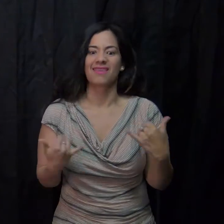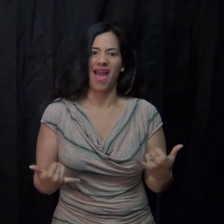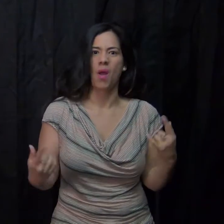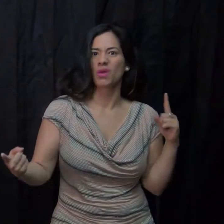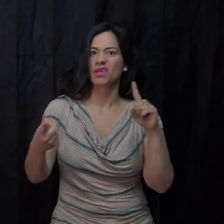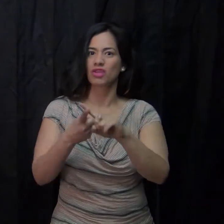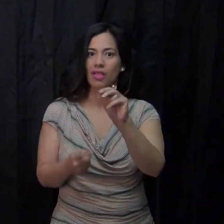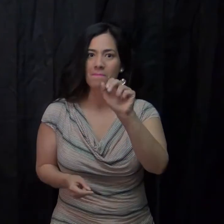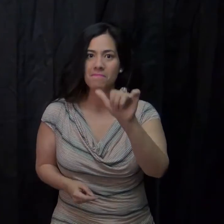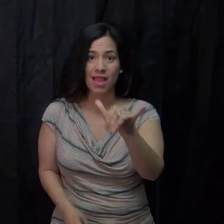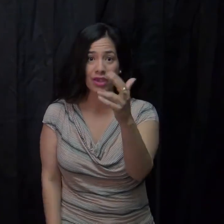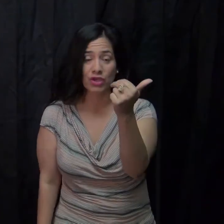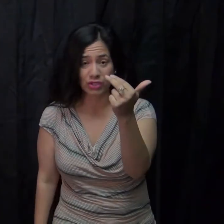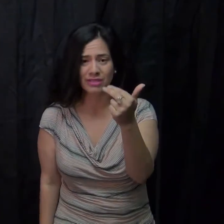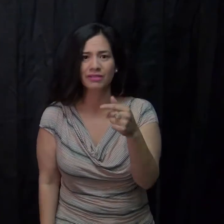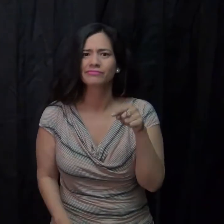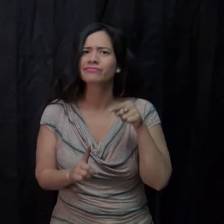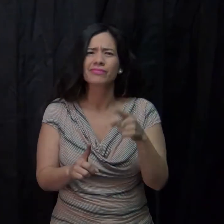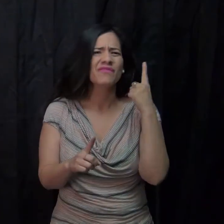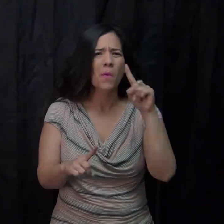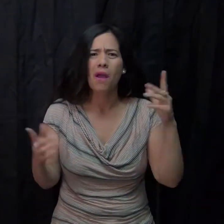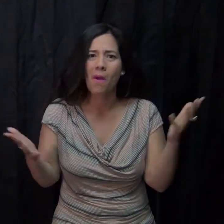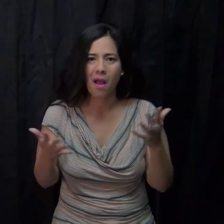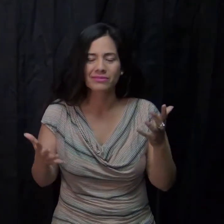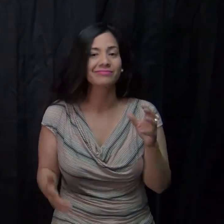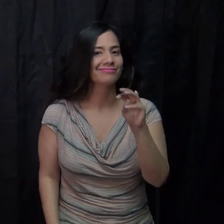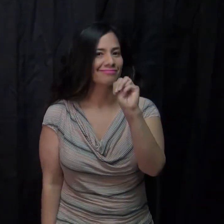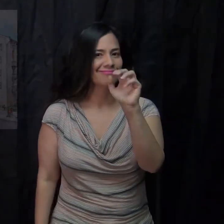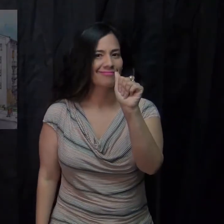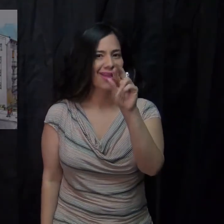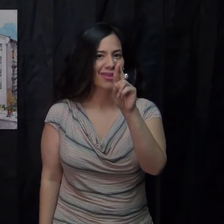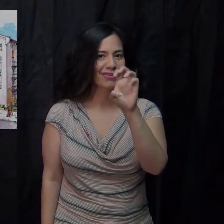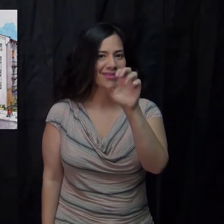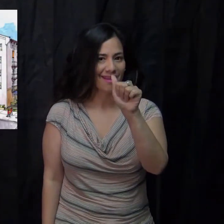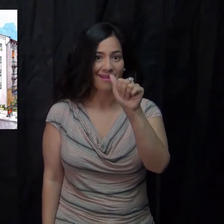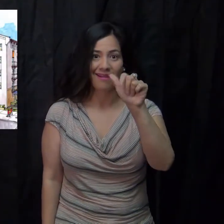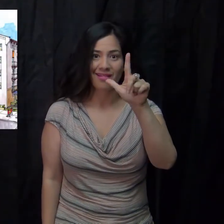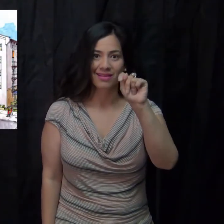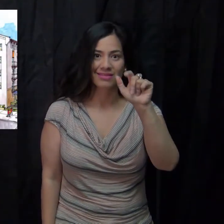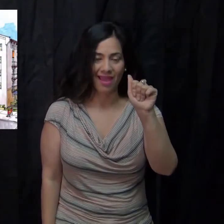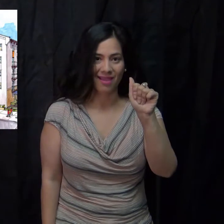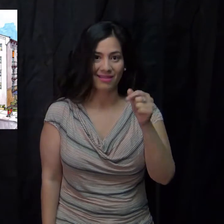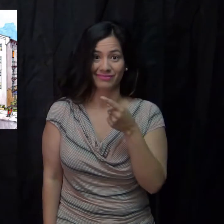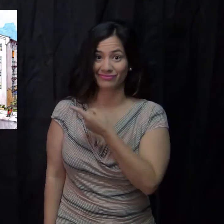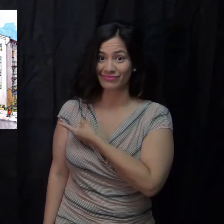now until May 13 for the Marea Alta!